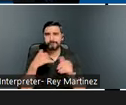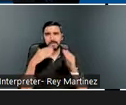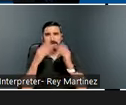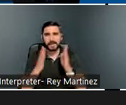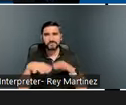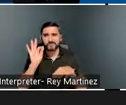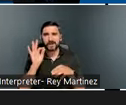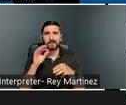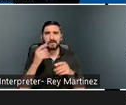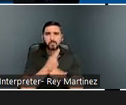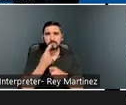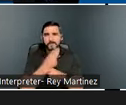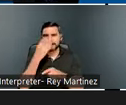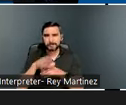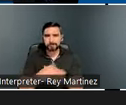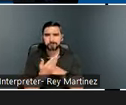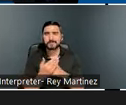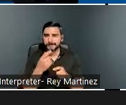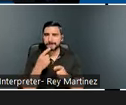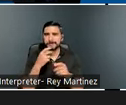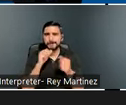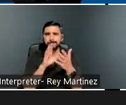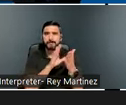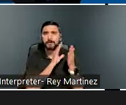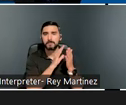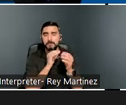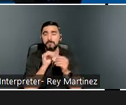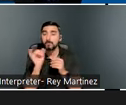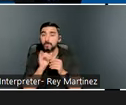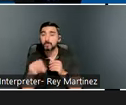services, and collaborative efforts that assist those with traumatic brain injury as they look